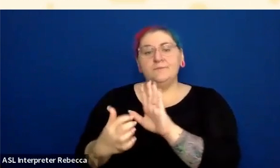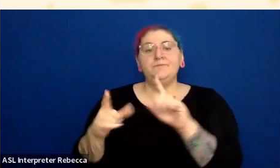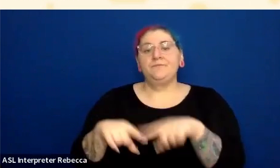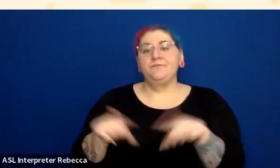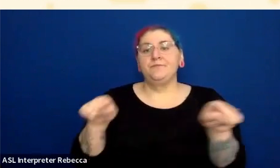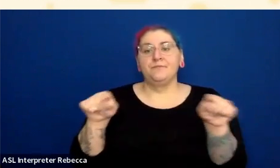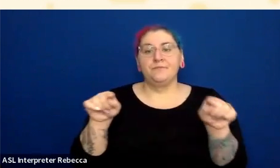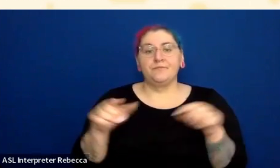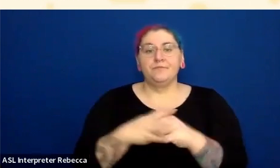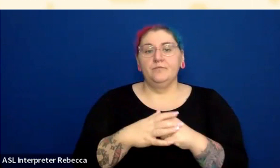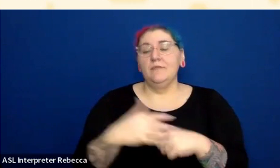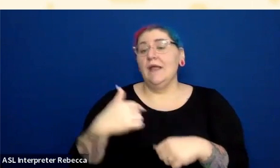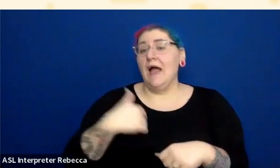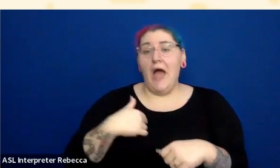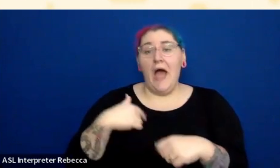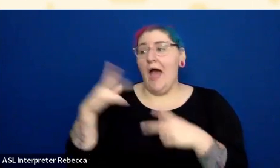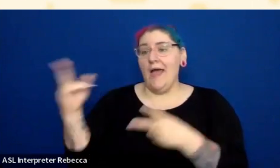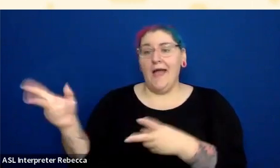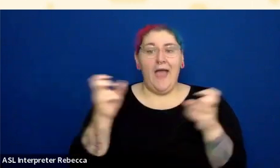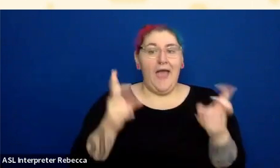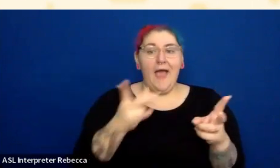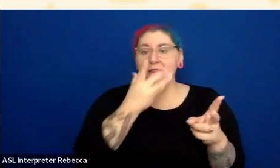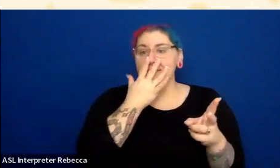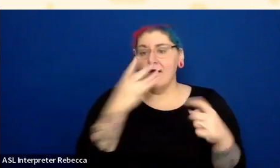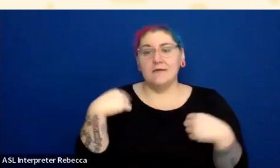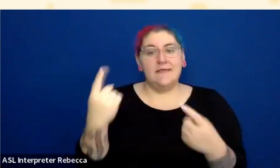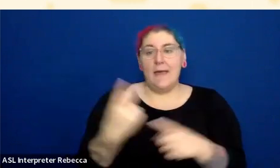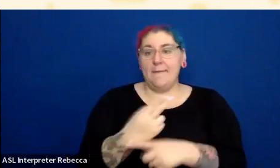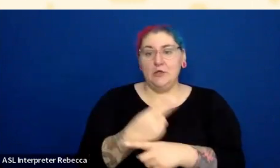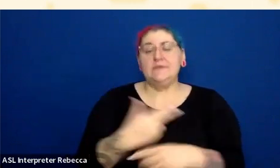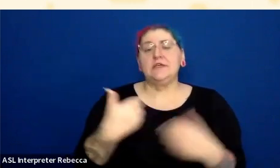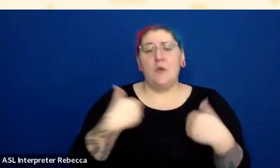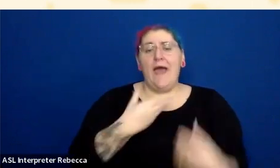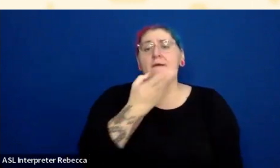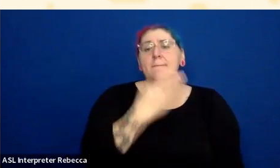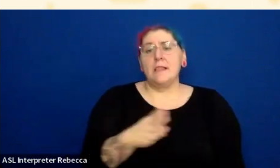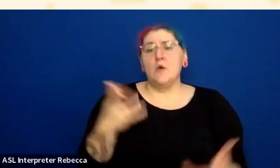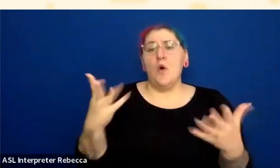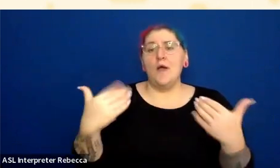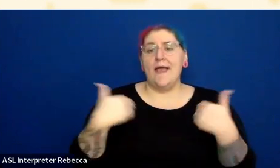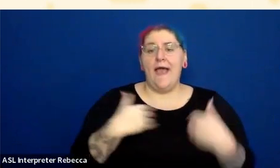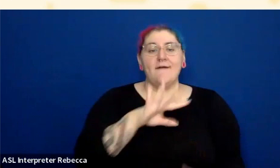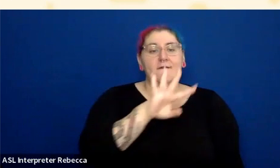So it's a blue that does have at least 4.5 to one. You've got the body text that also has at least 4.5 to one.